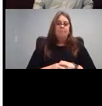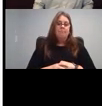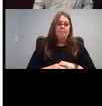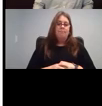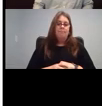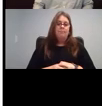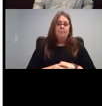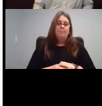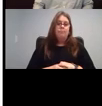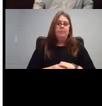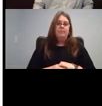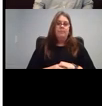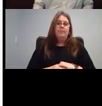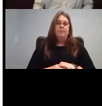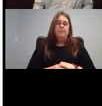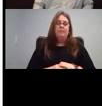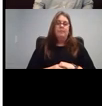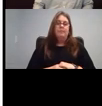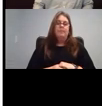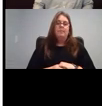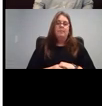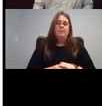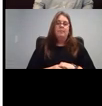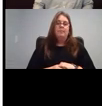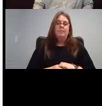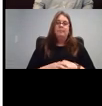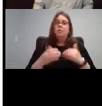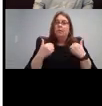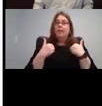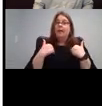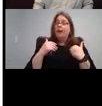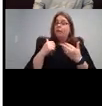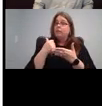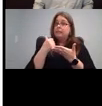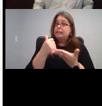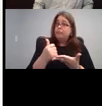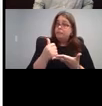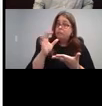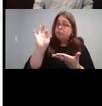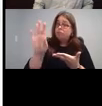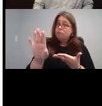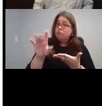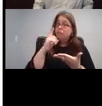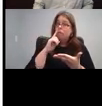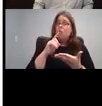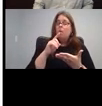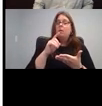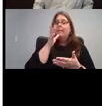So they have tips for babies, toddlers up to third grade.